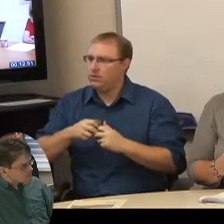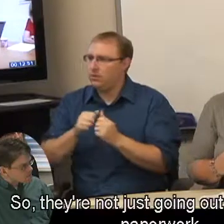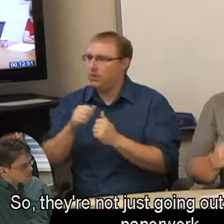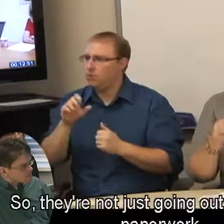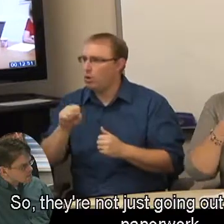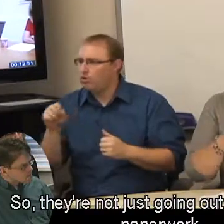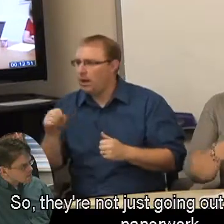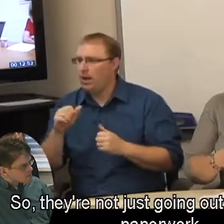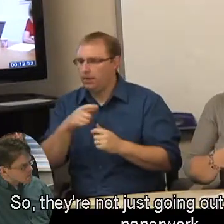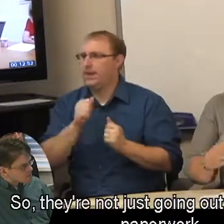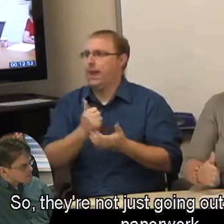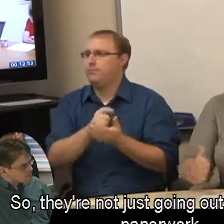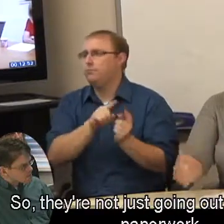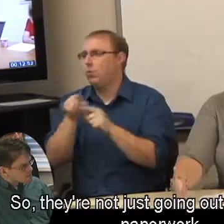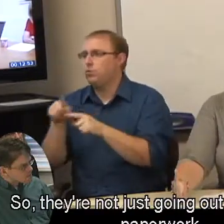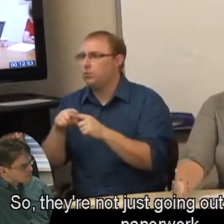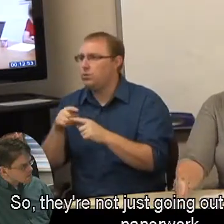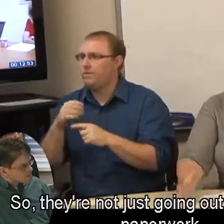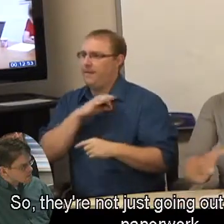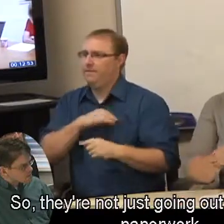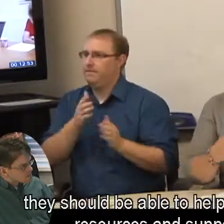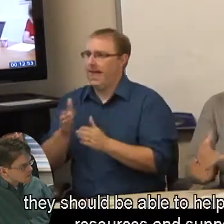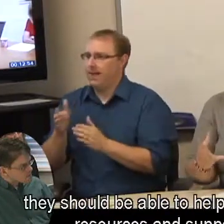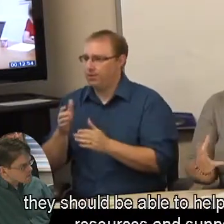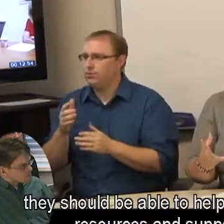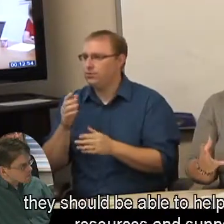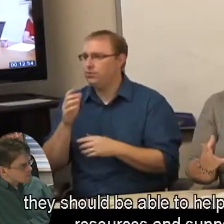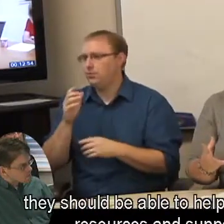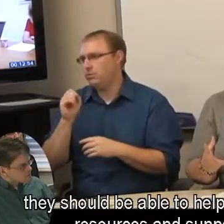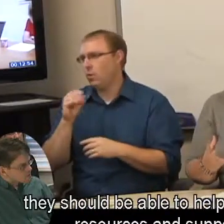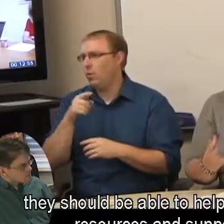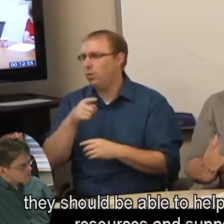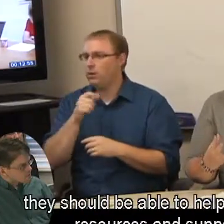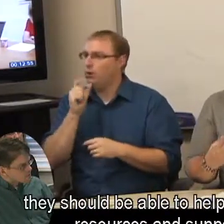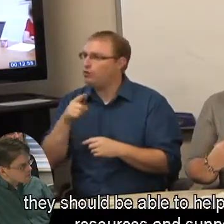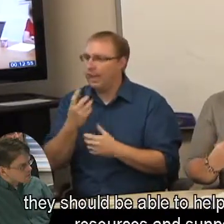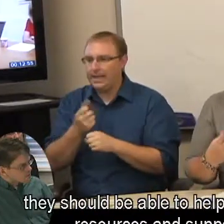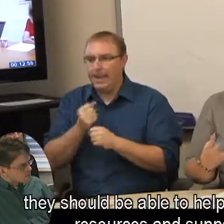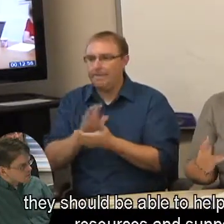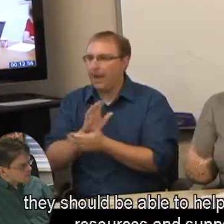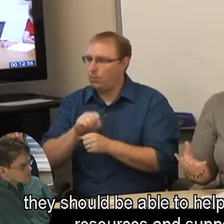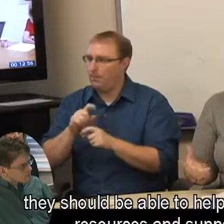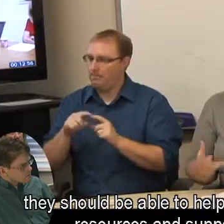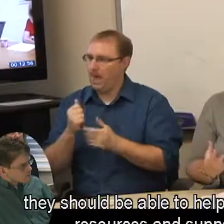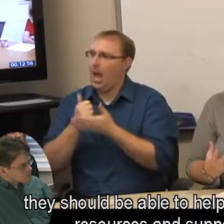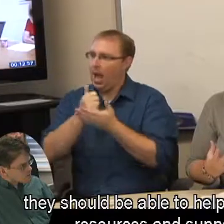So, they're not just going out to fill out the paperwork, they should be able to help with some resources and supports